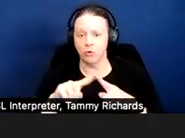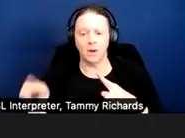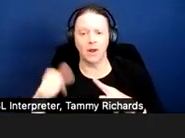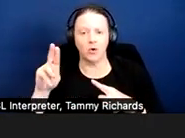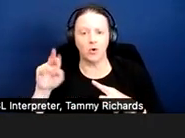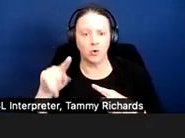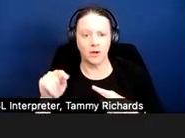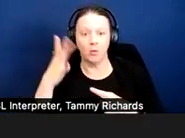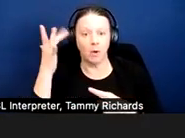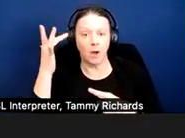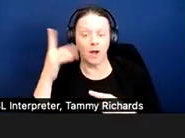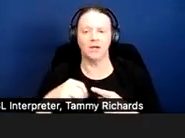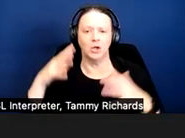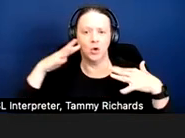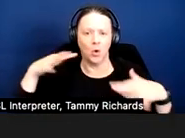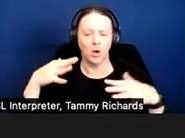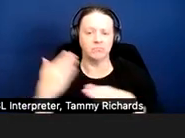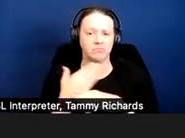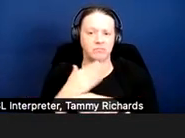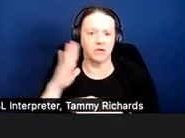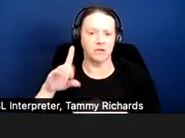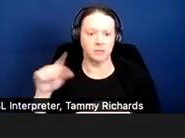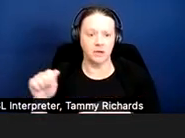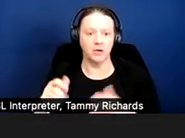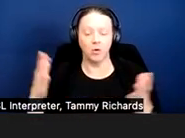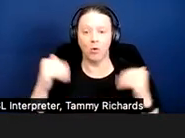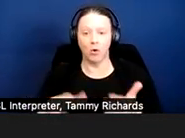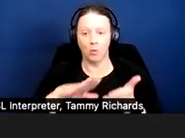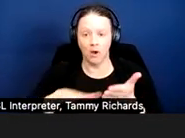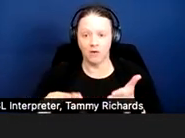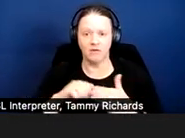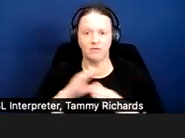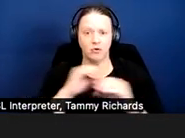Or waiver of a no pet policy to accommodate a service dog or comfort animal.